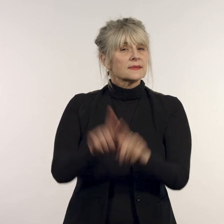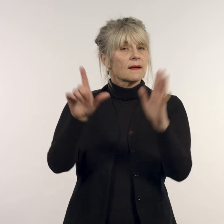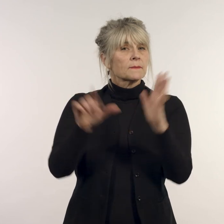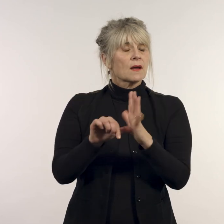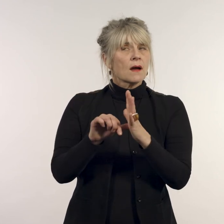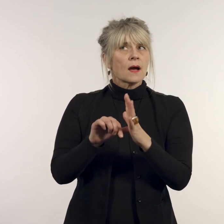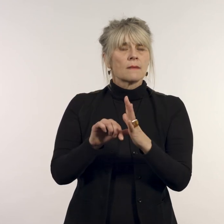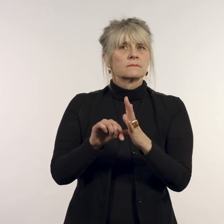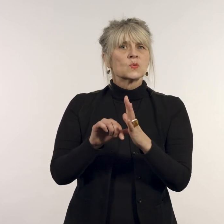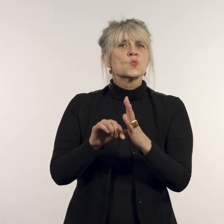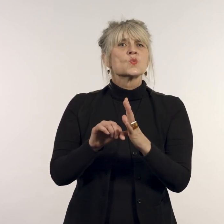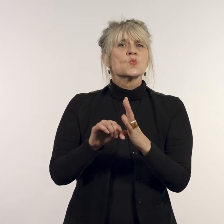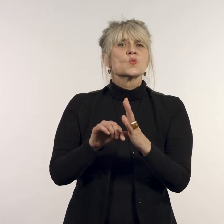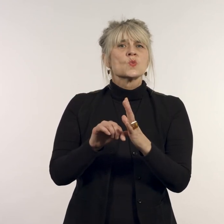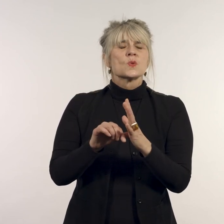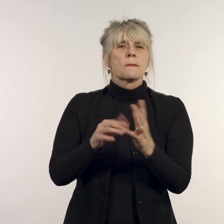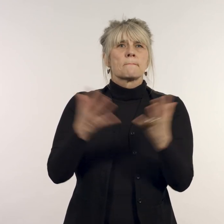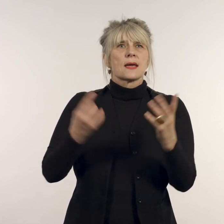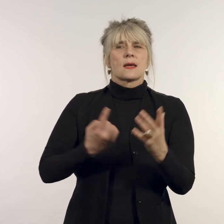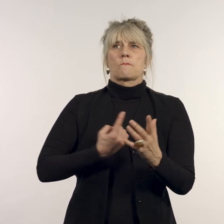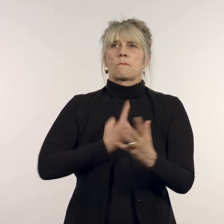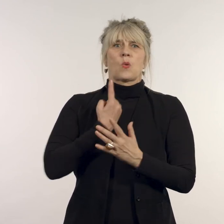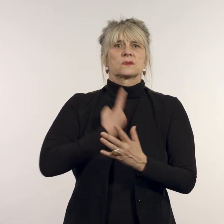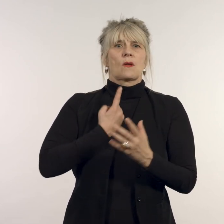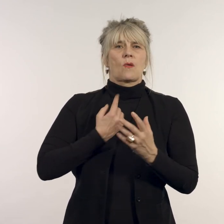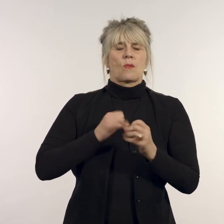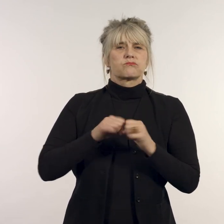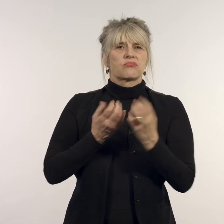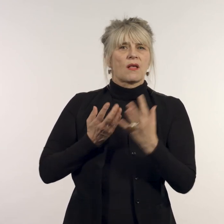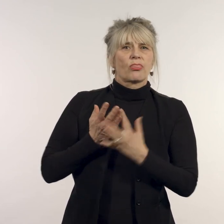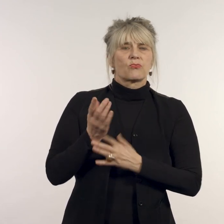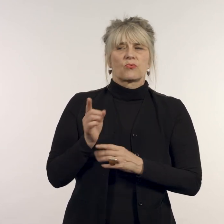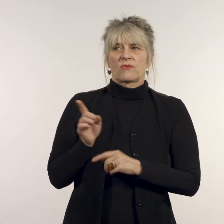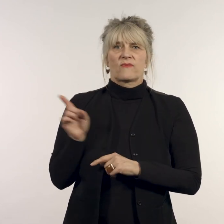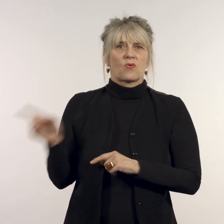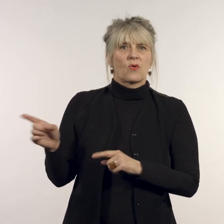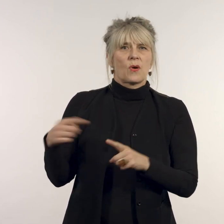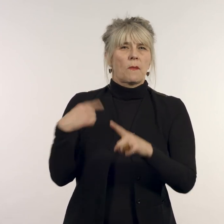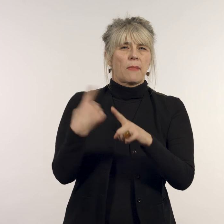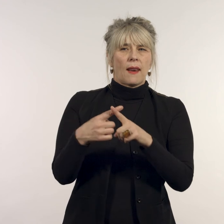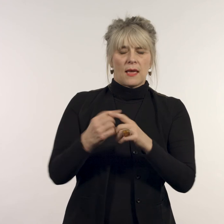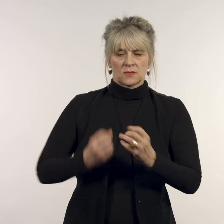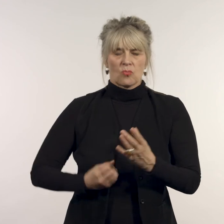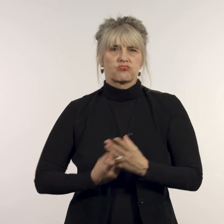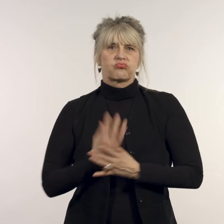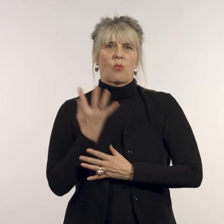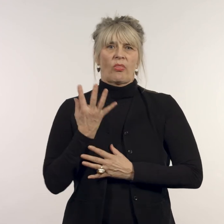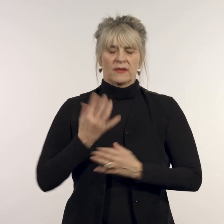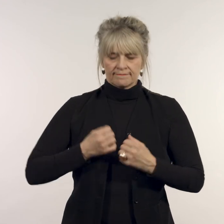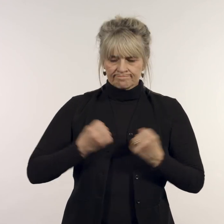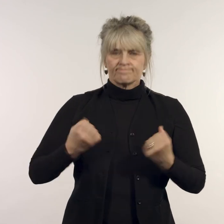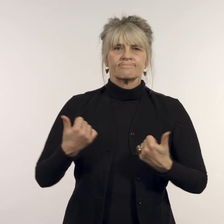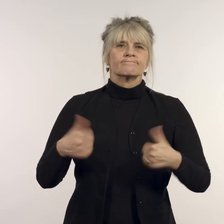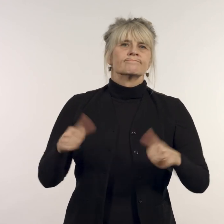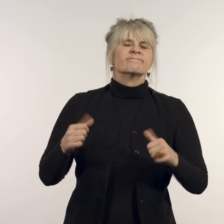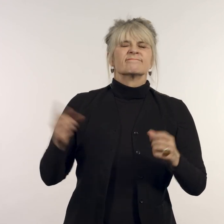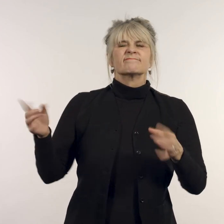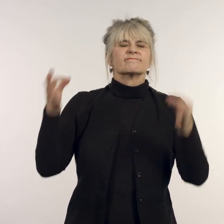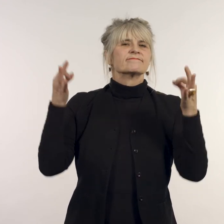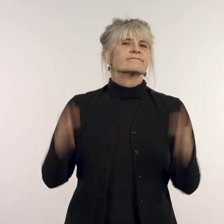But it ended up being an enormous year of growth and personal breakthroughs for her,